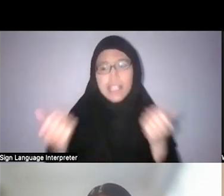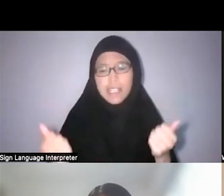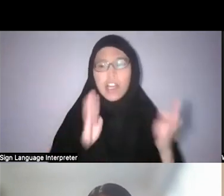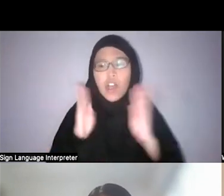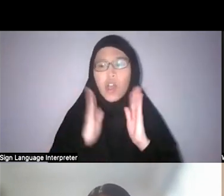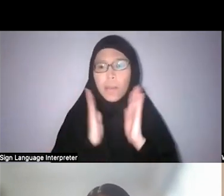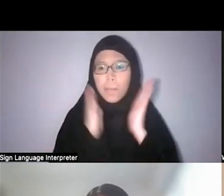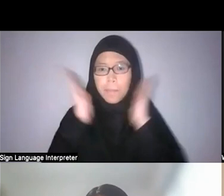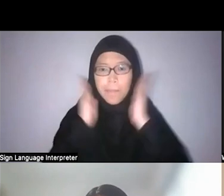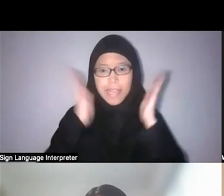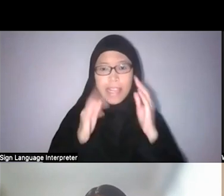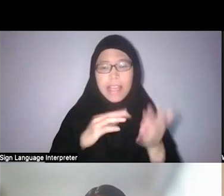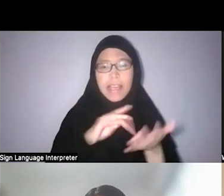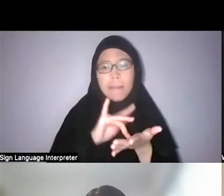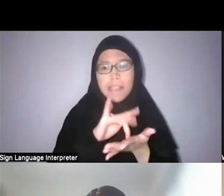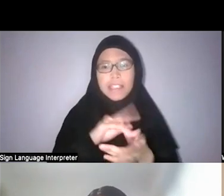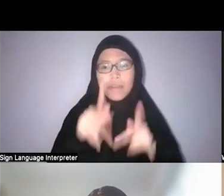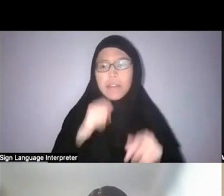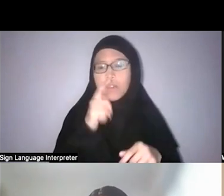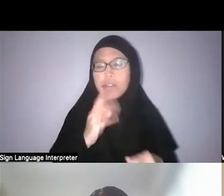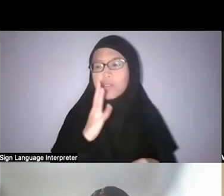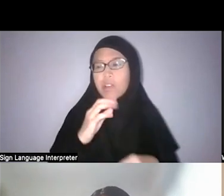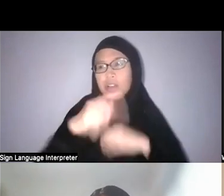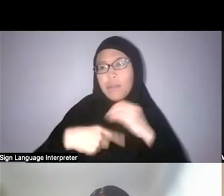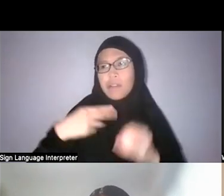people tend to always want to talk about the hantus and about the mystical.